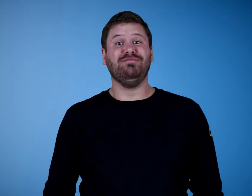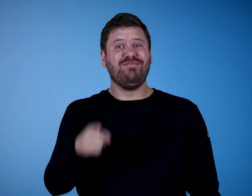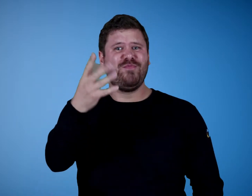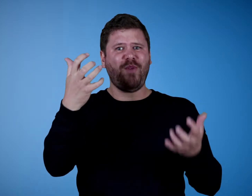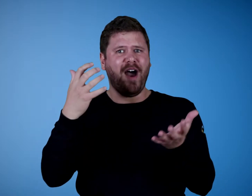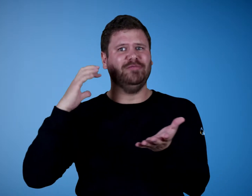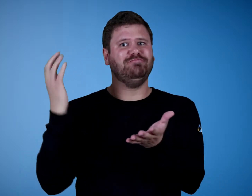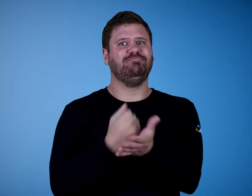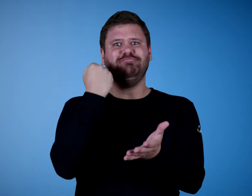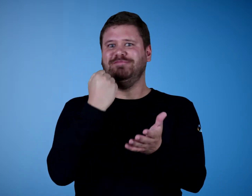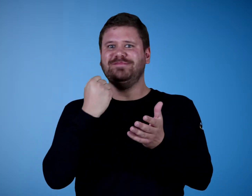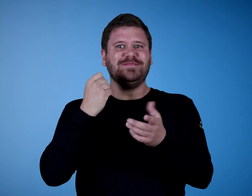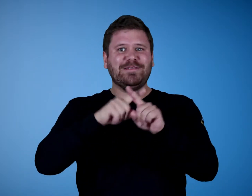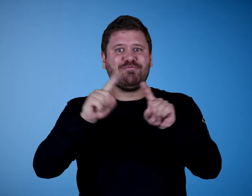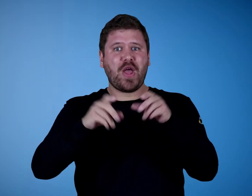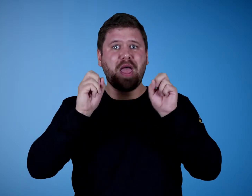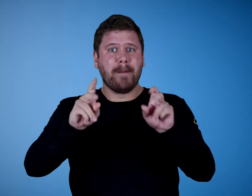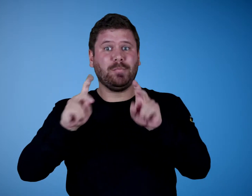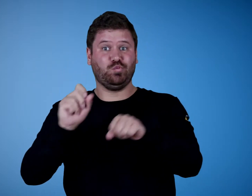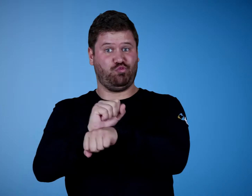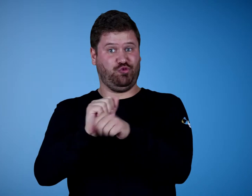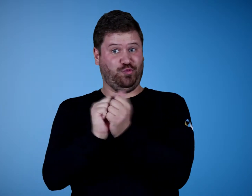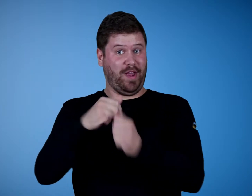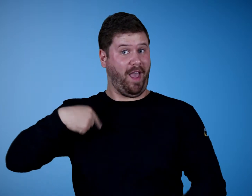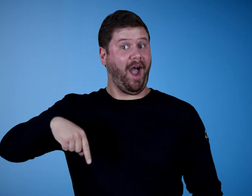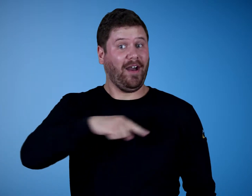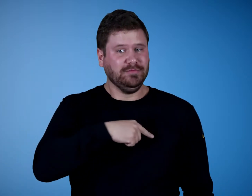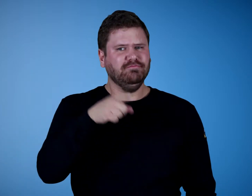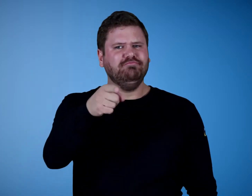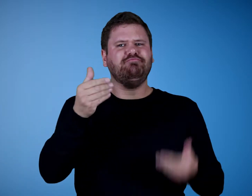If you would like to learn more about different opportunities to work with us,